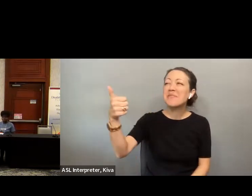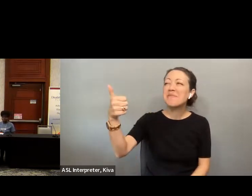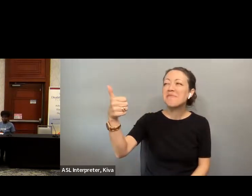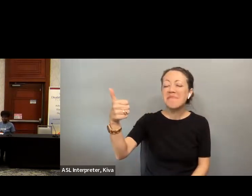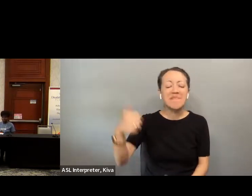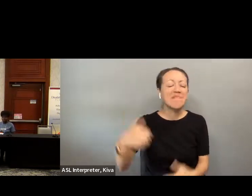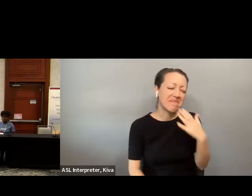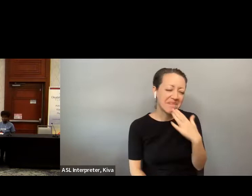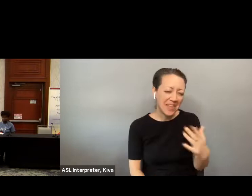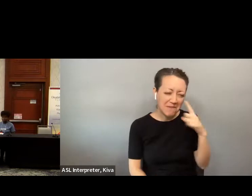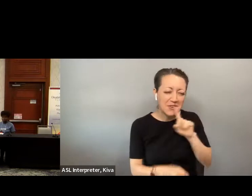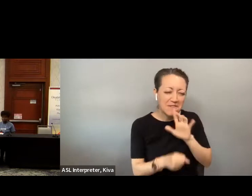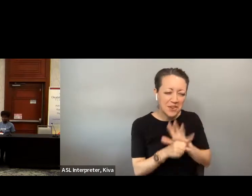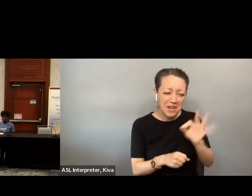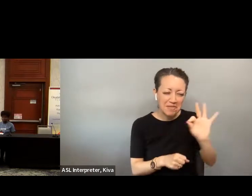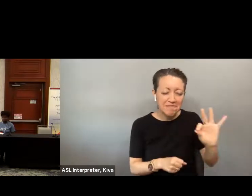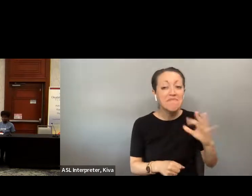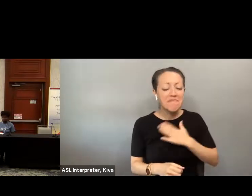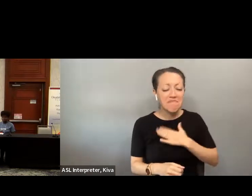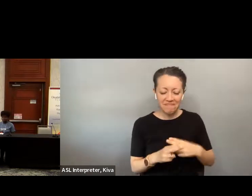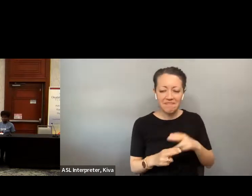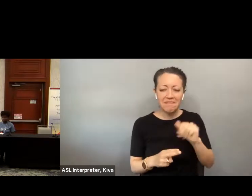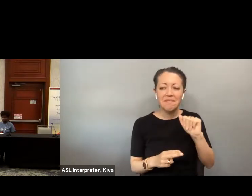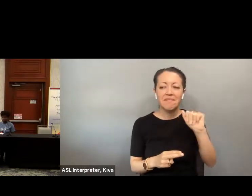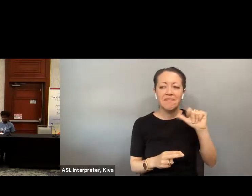Great. Thank you for confirming that. See if my name is Alexander Moscow.